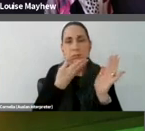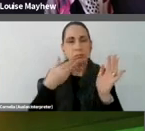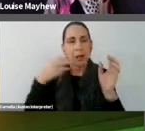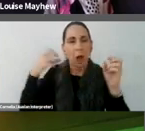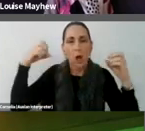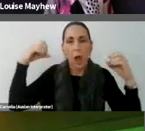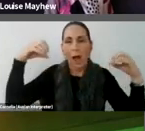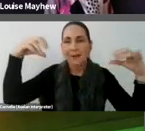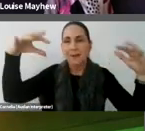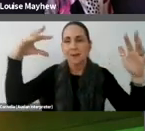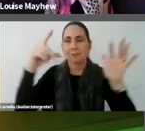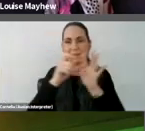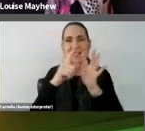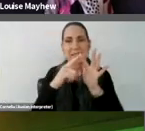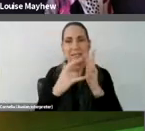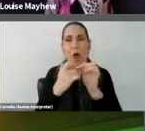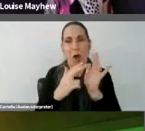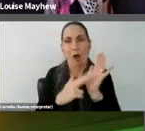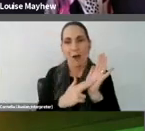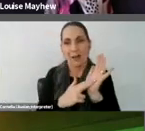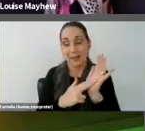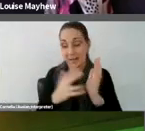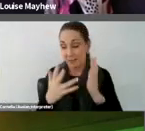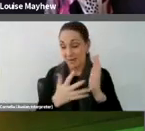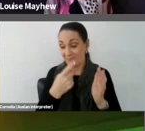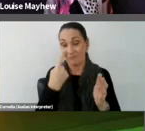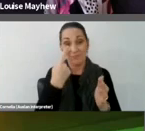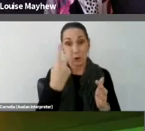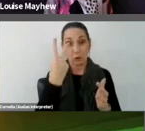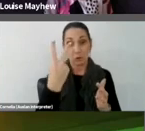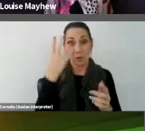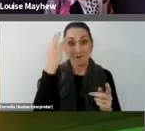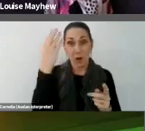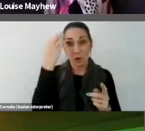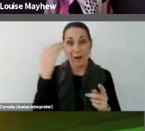Here we see two photographs from the one installation Mercy Danube Mercy,